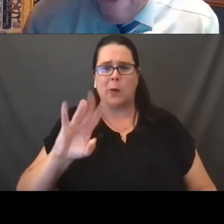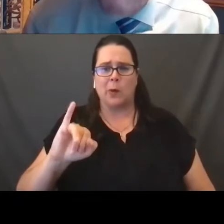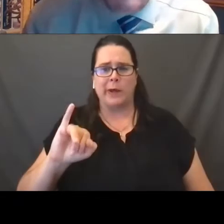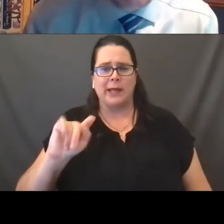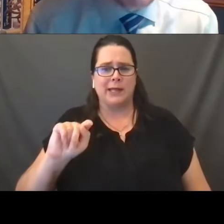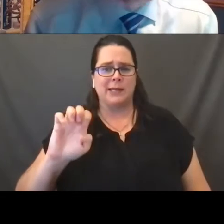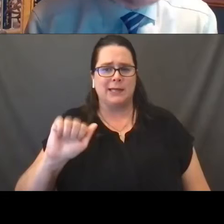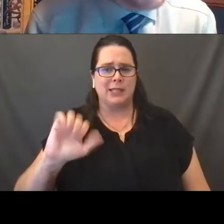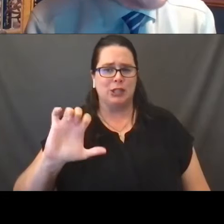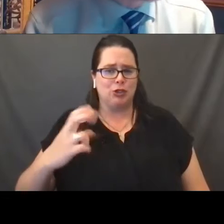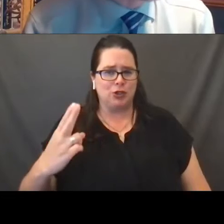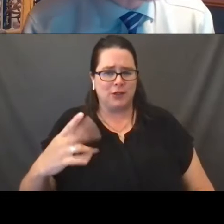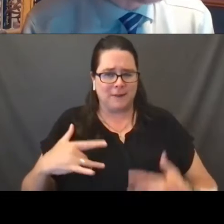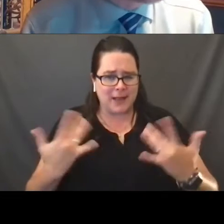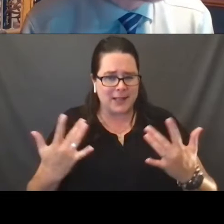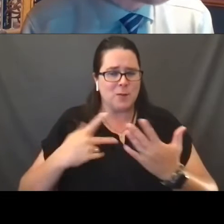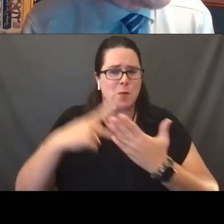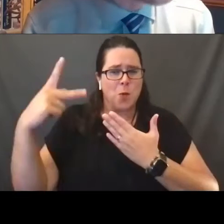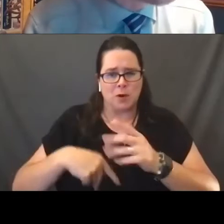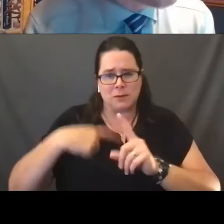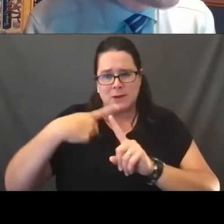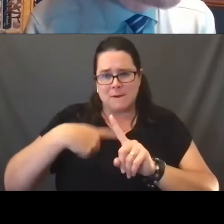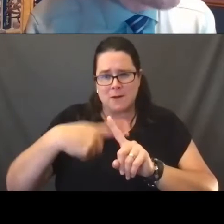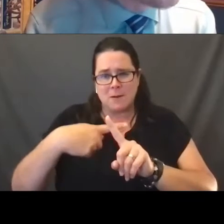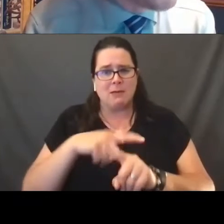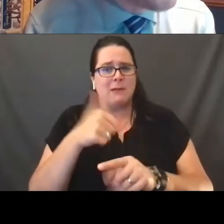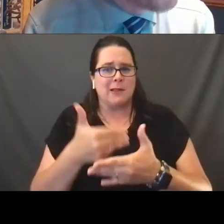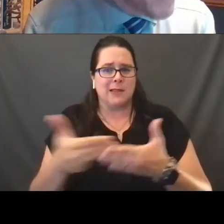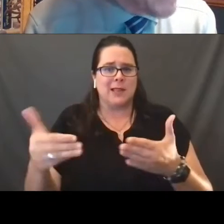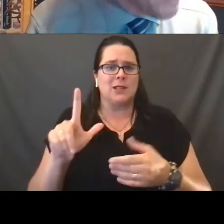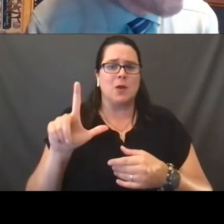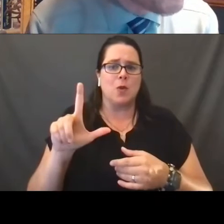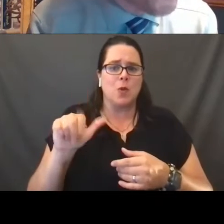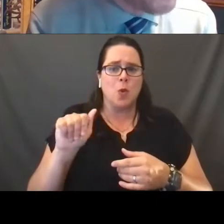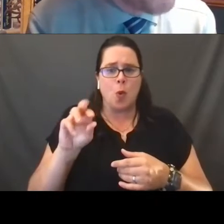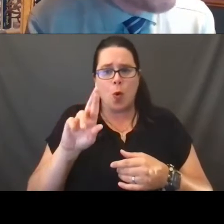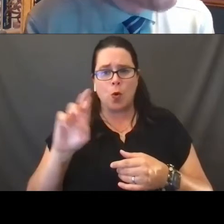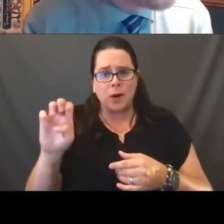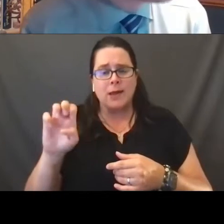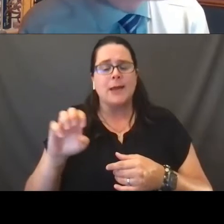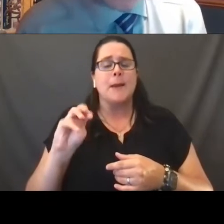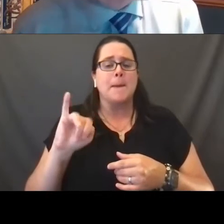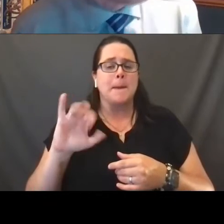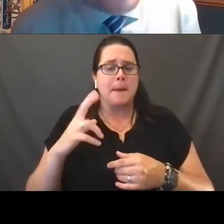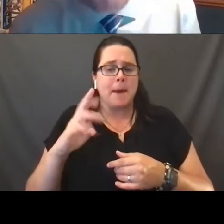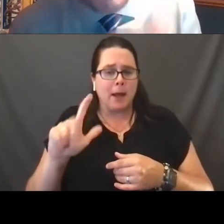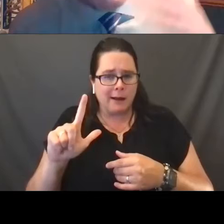programs every month and other things that Loree and Michael and others are going to be doing,